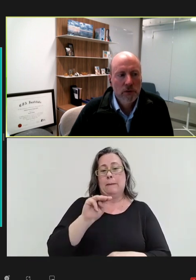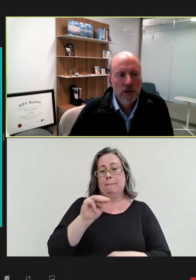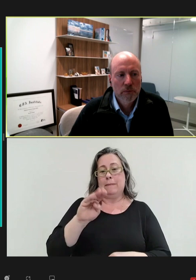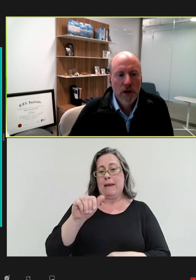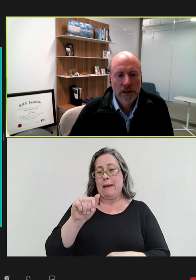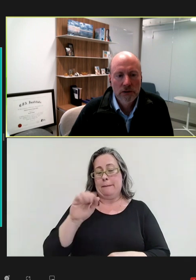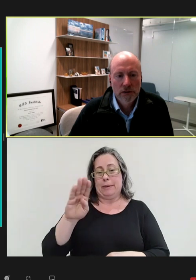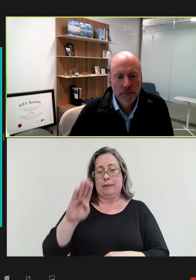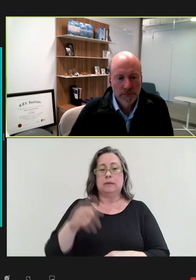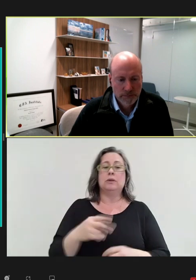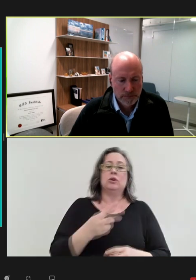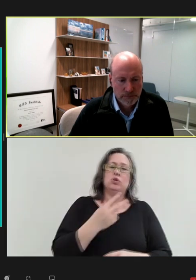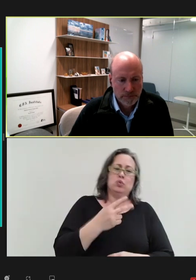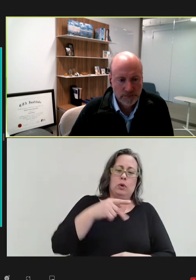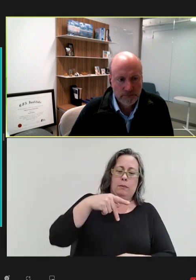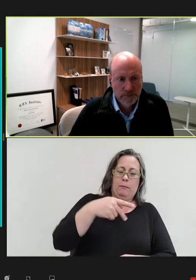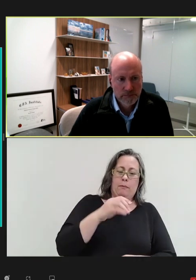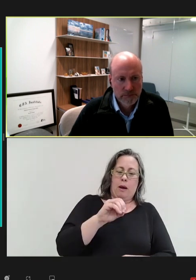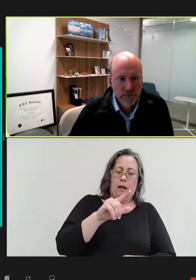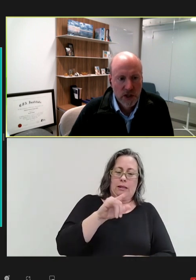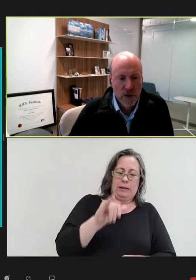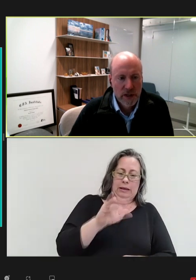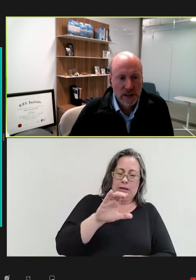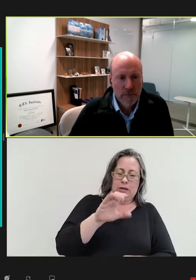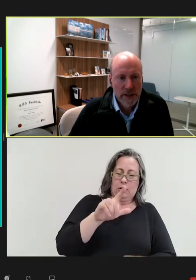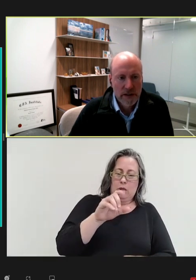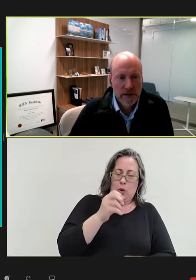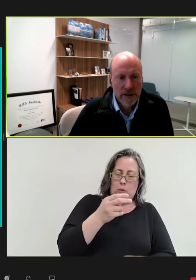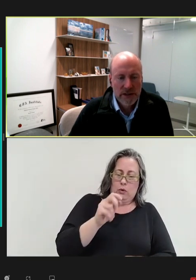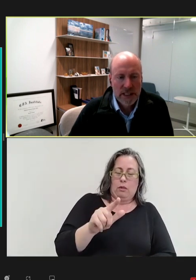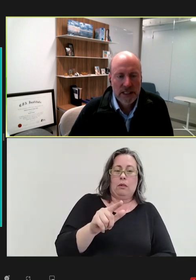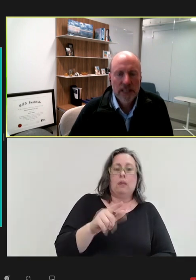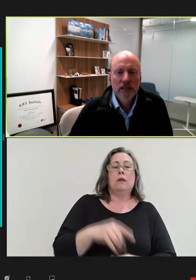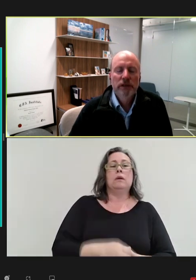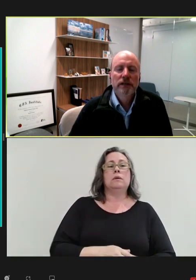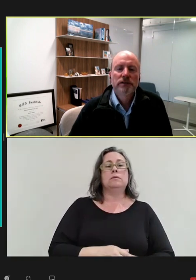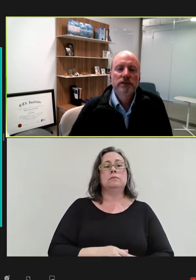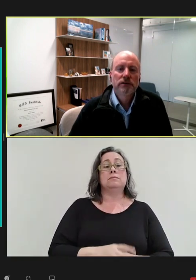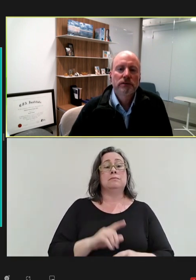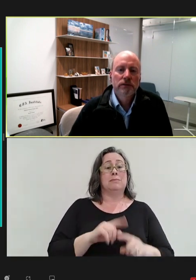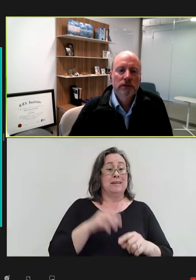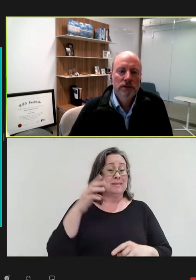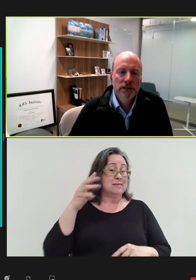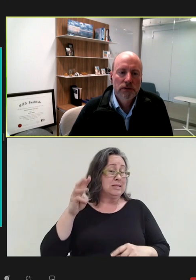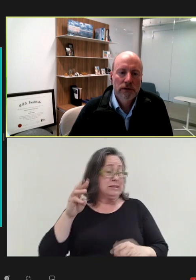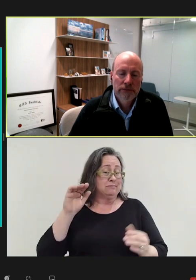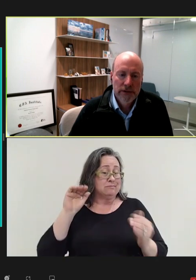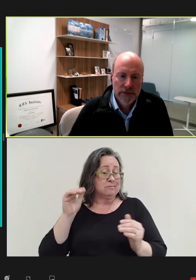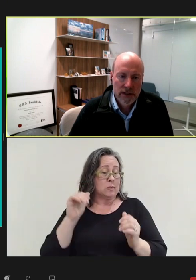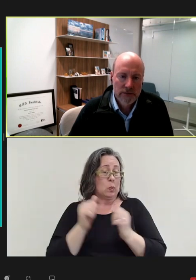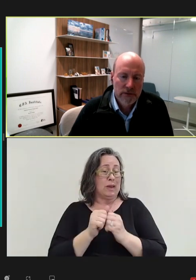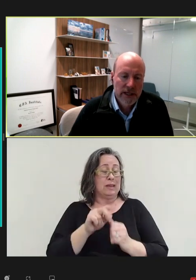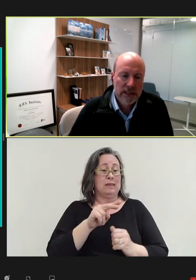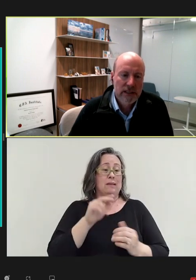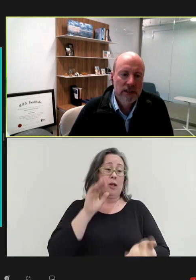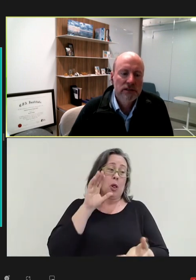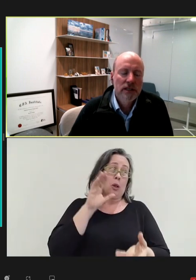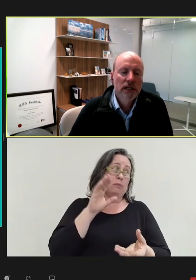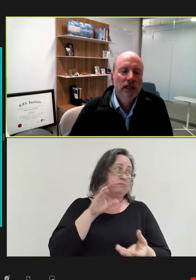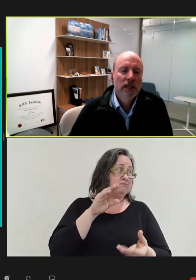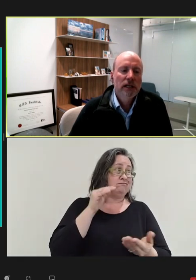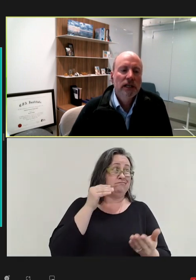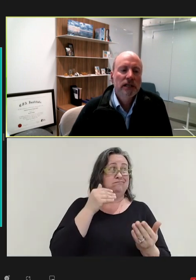are polyclonal. But compared -- you know, 16 compared to close to 250 for vaccines,